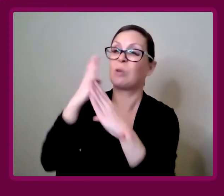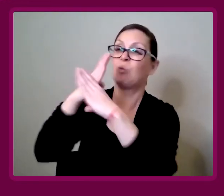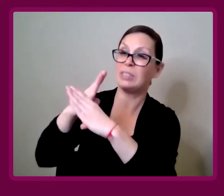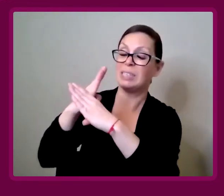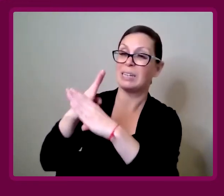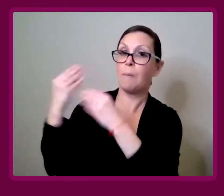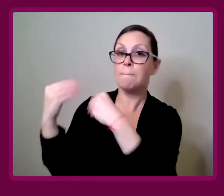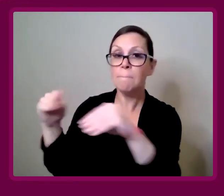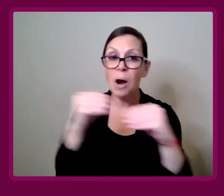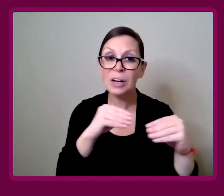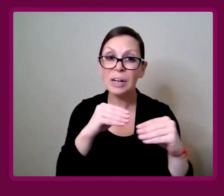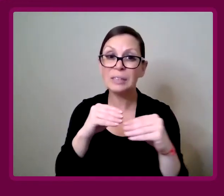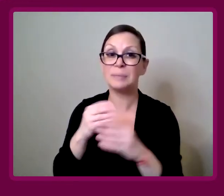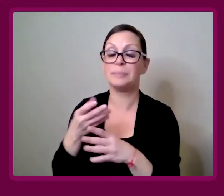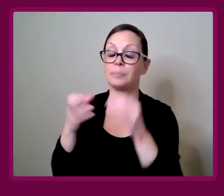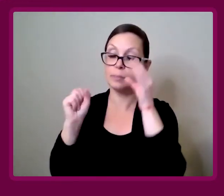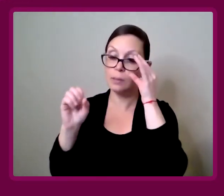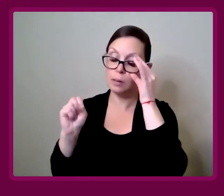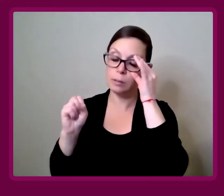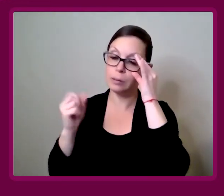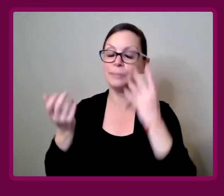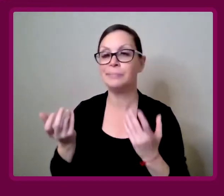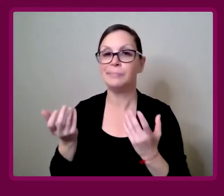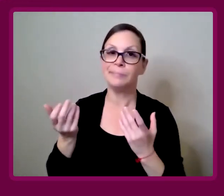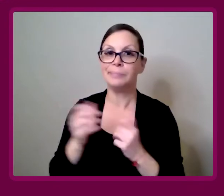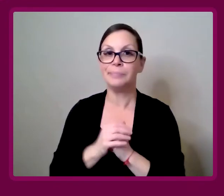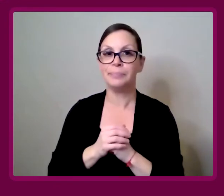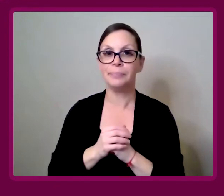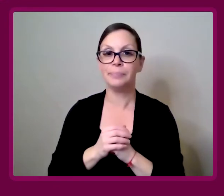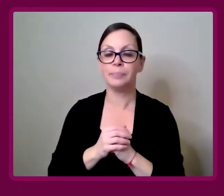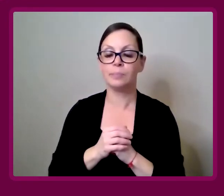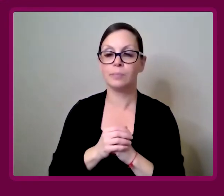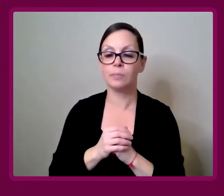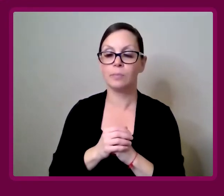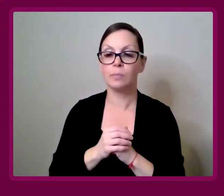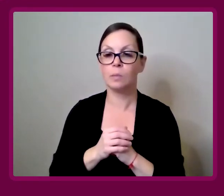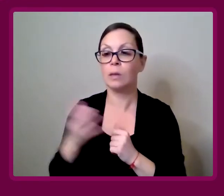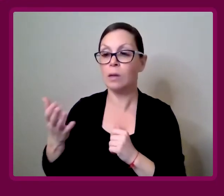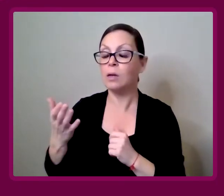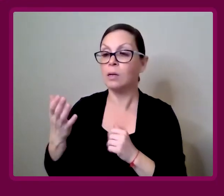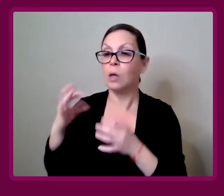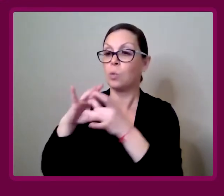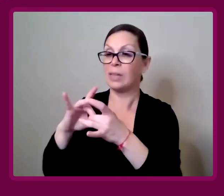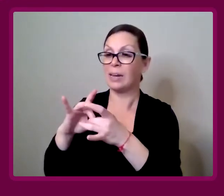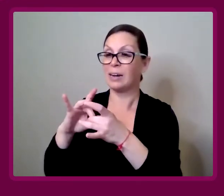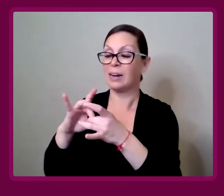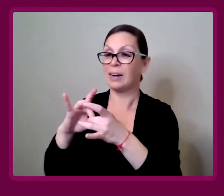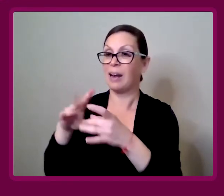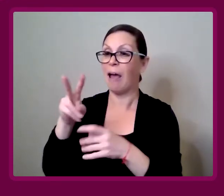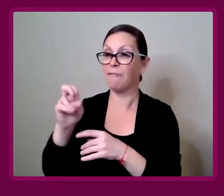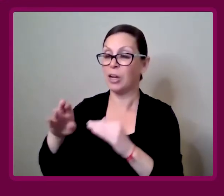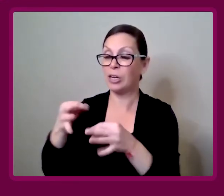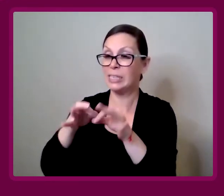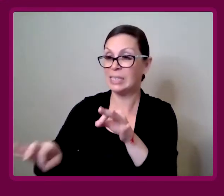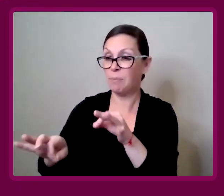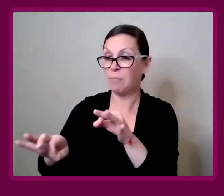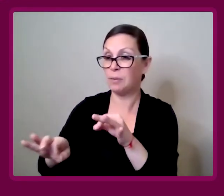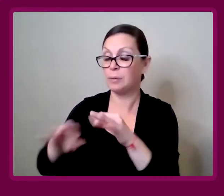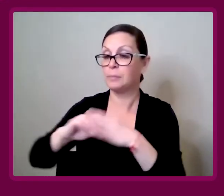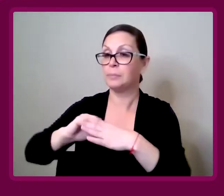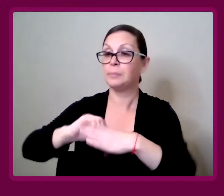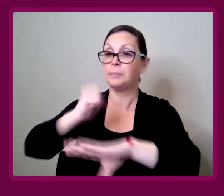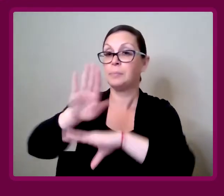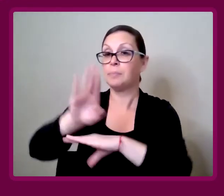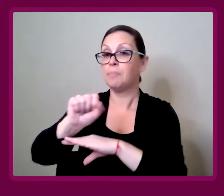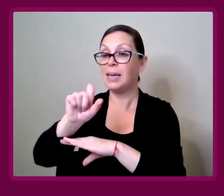Amy Francis-Smith: Even on a very baseline financial business